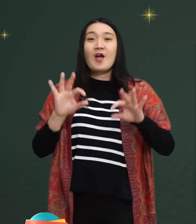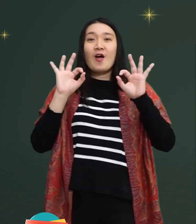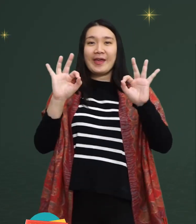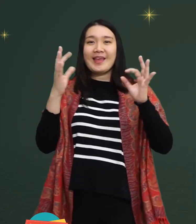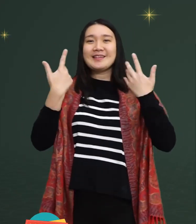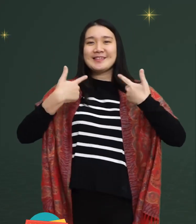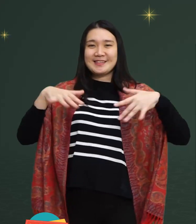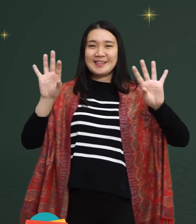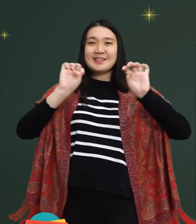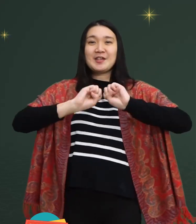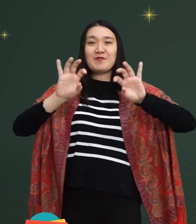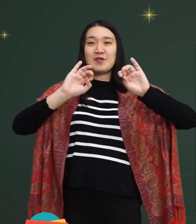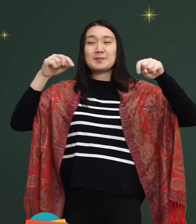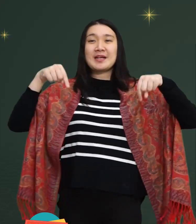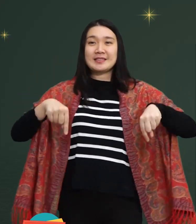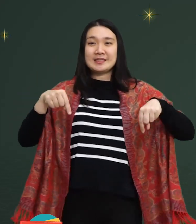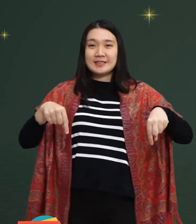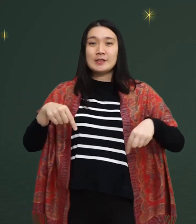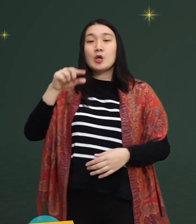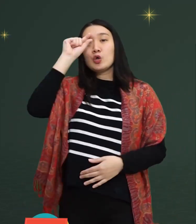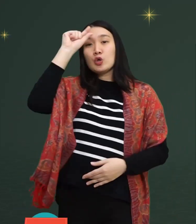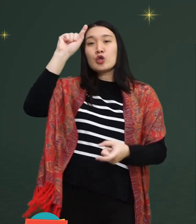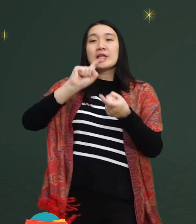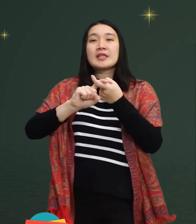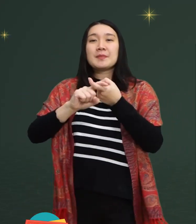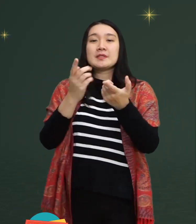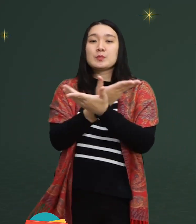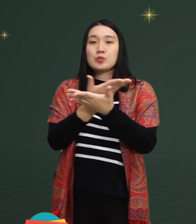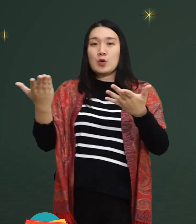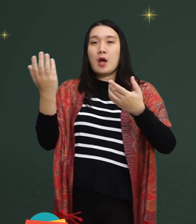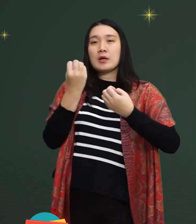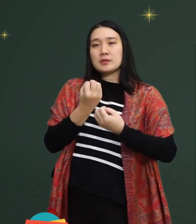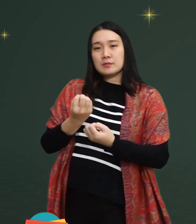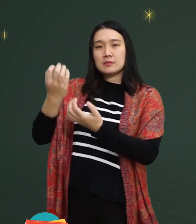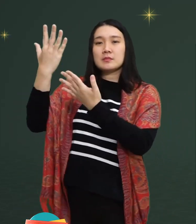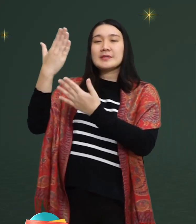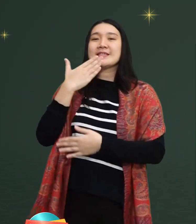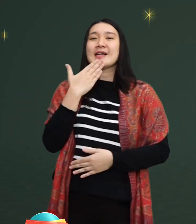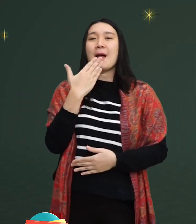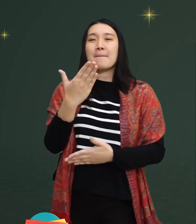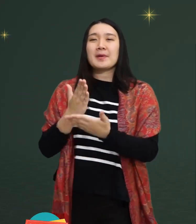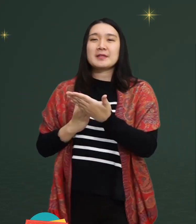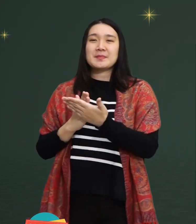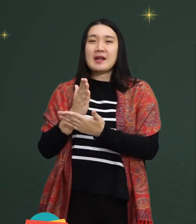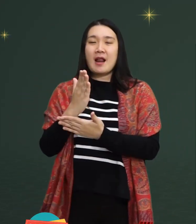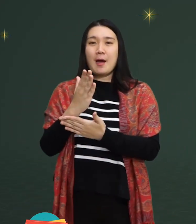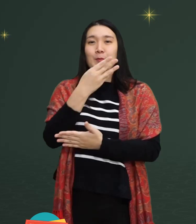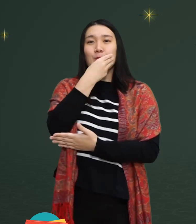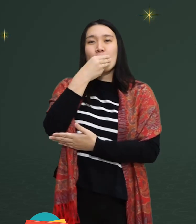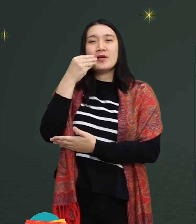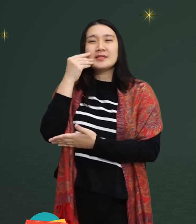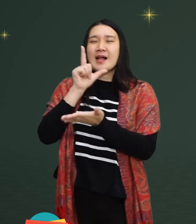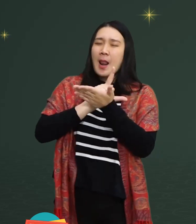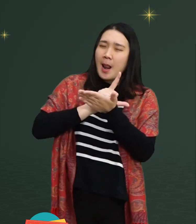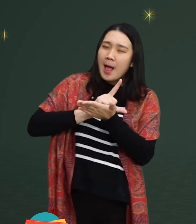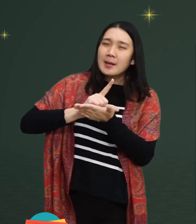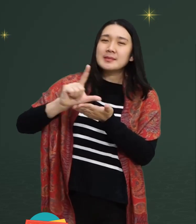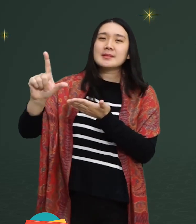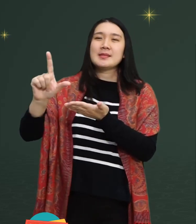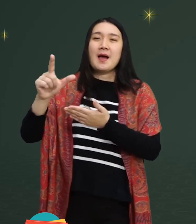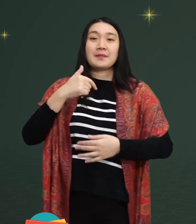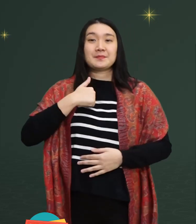OK, that's all the information. For Muslim friends, Happy fasting worship smoothly.